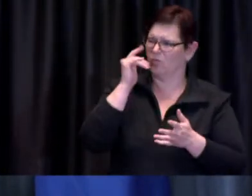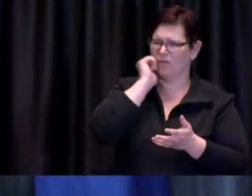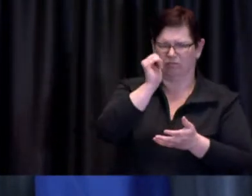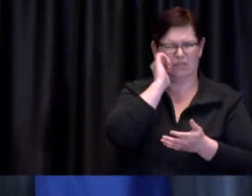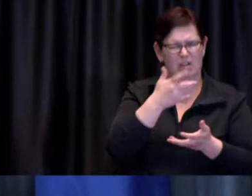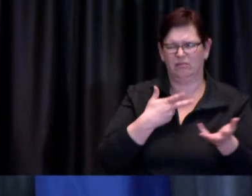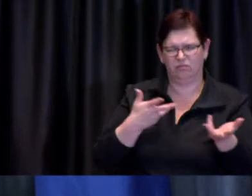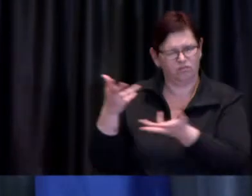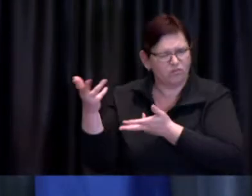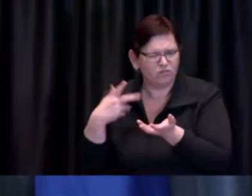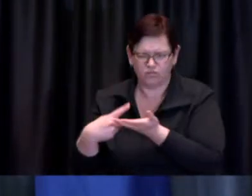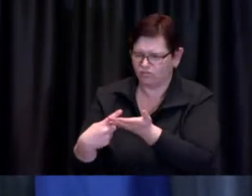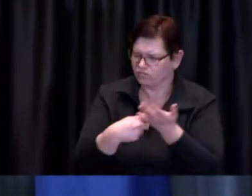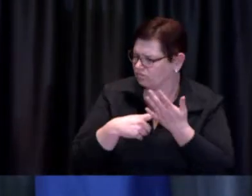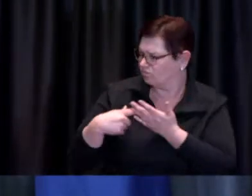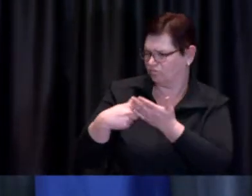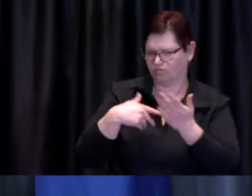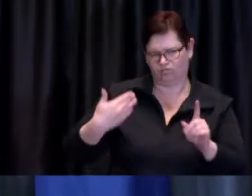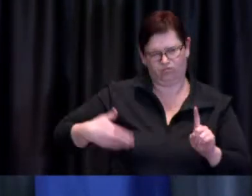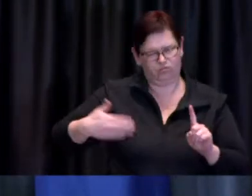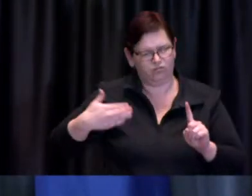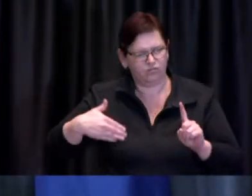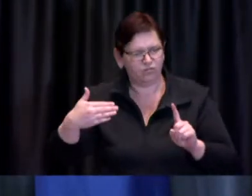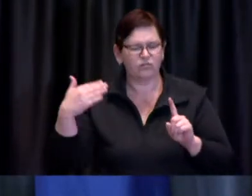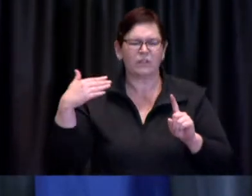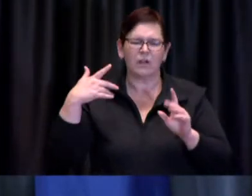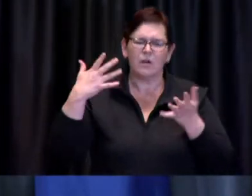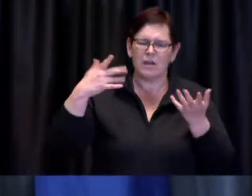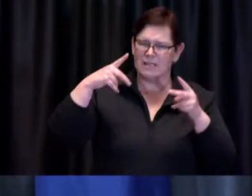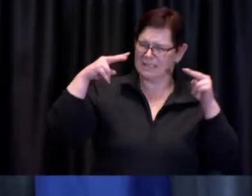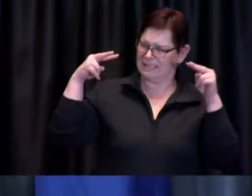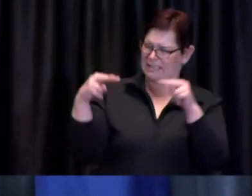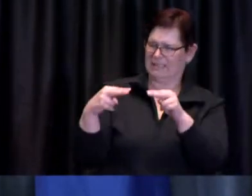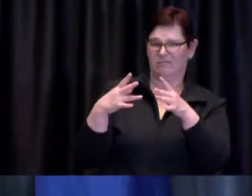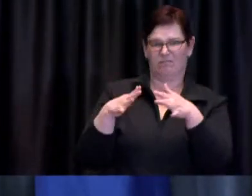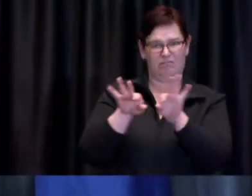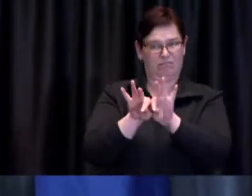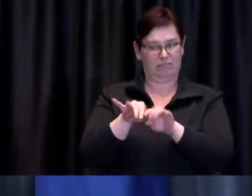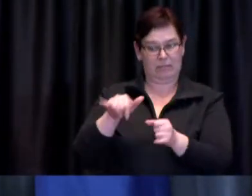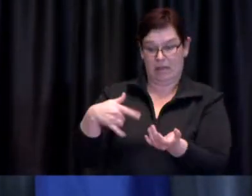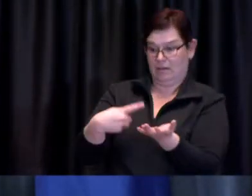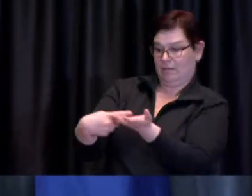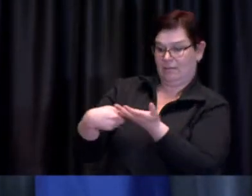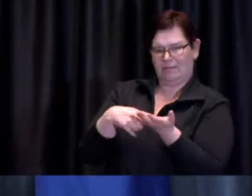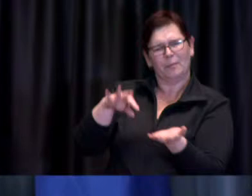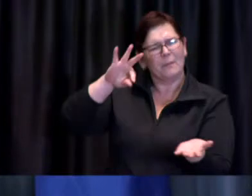ongoing and productive conversations with the province on how we actually more effectively